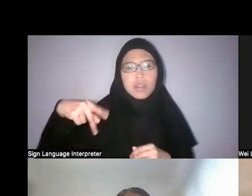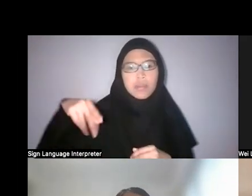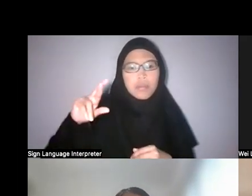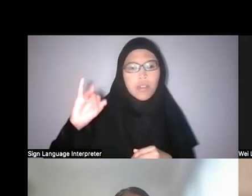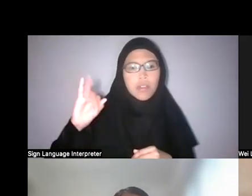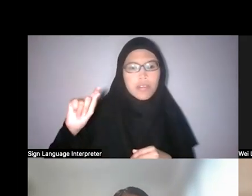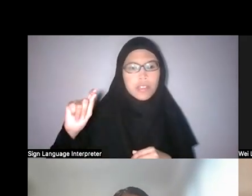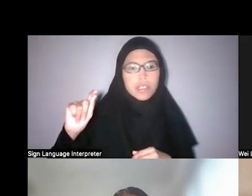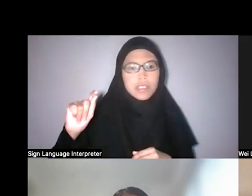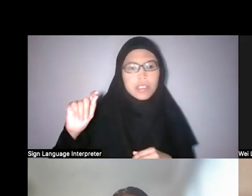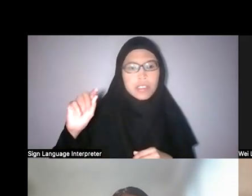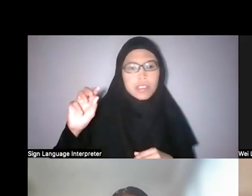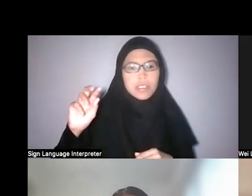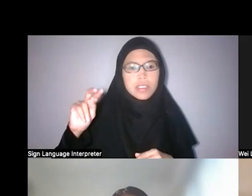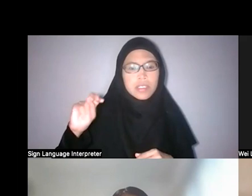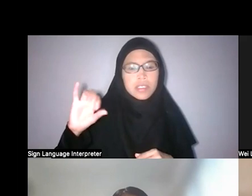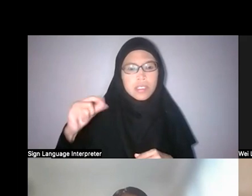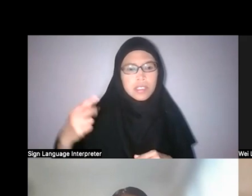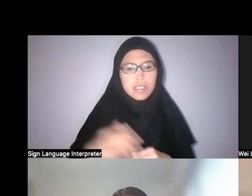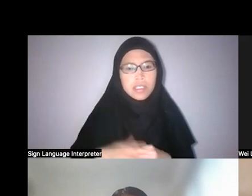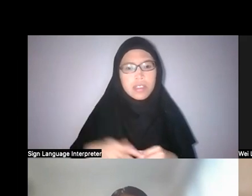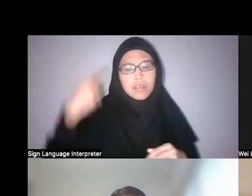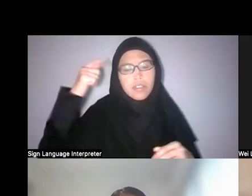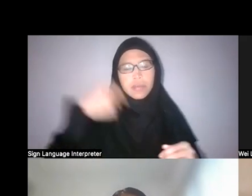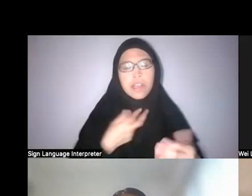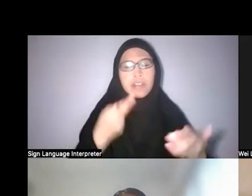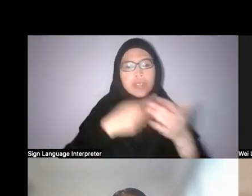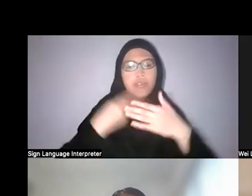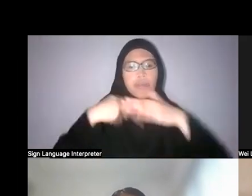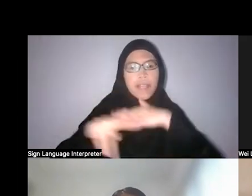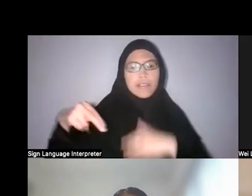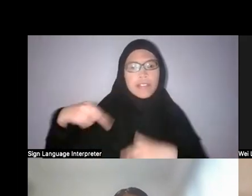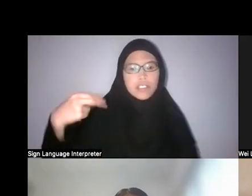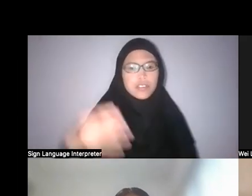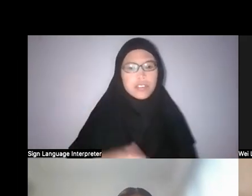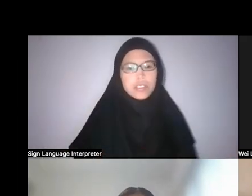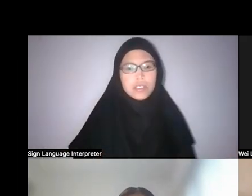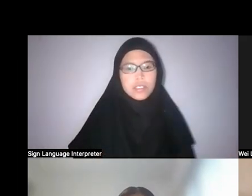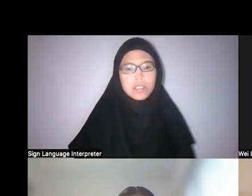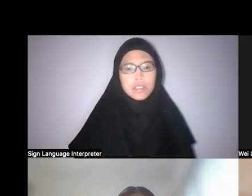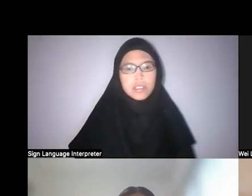So for me I really arrived at natural history through my research on orchids